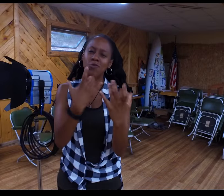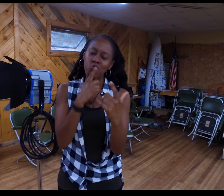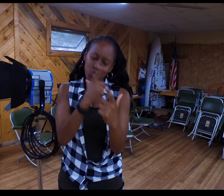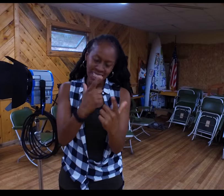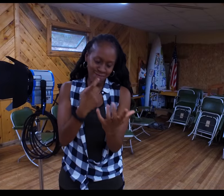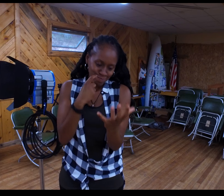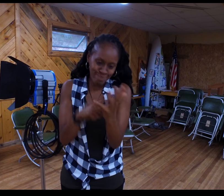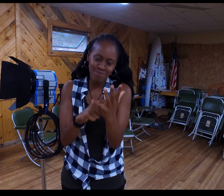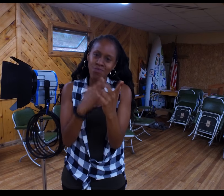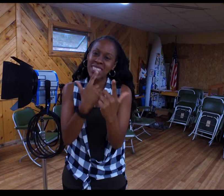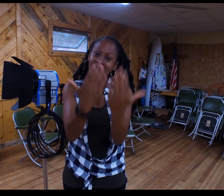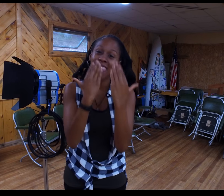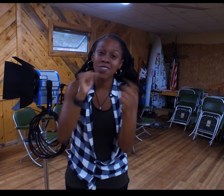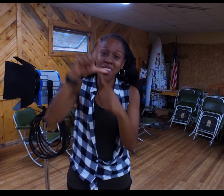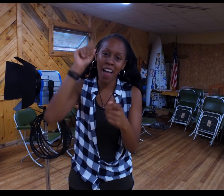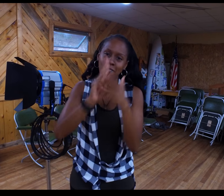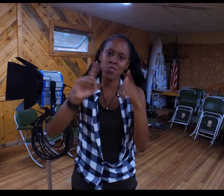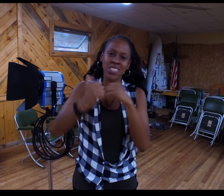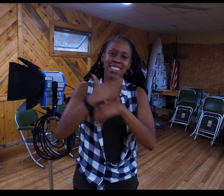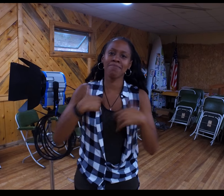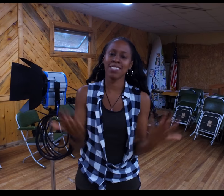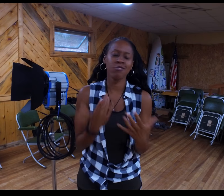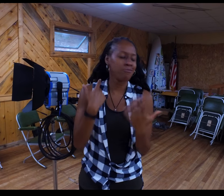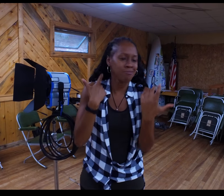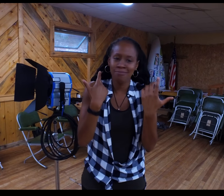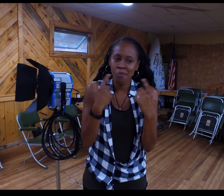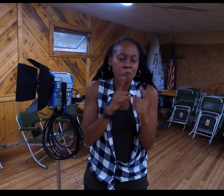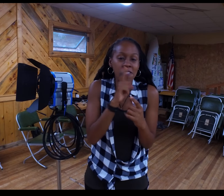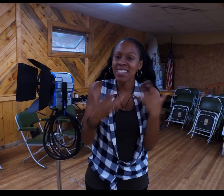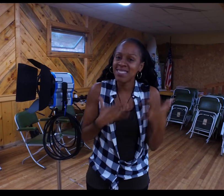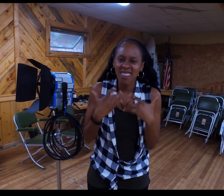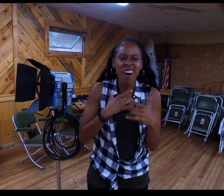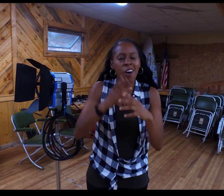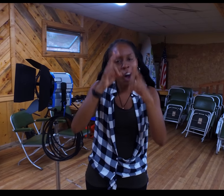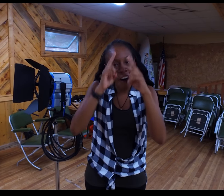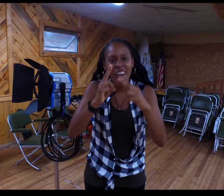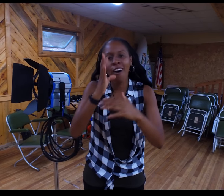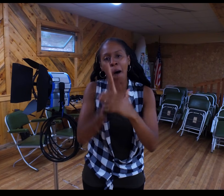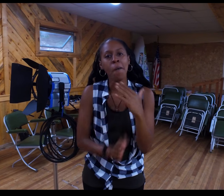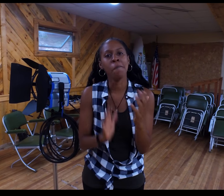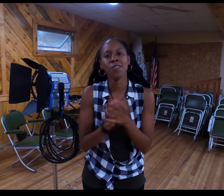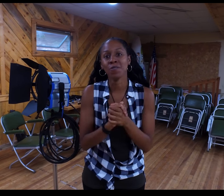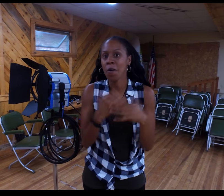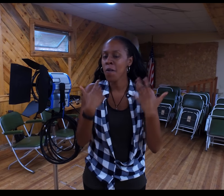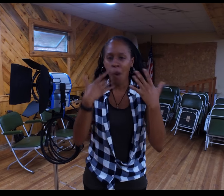Thank you to Gallaudet University for sending me here. I am excited, honored, and humbled.